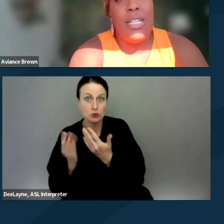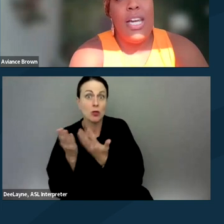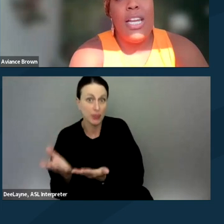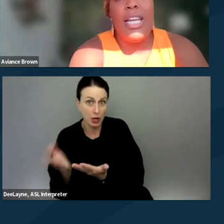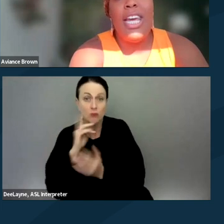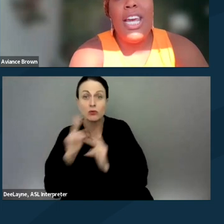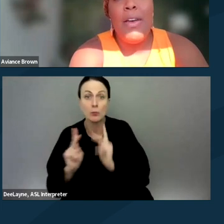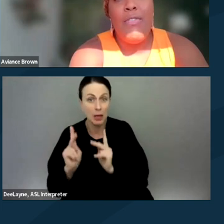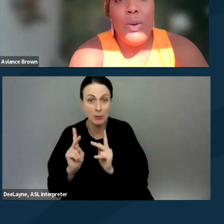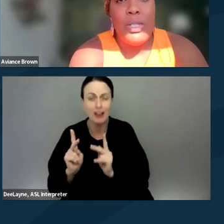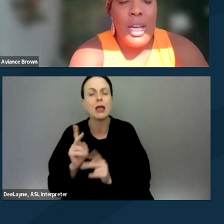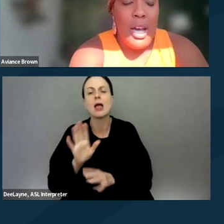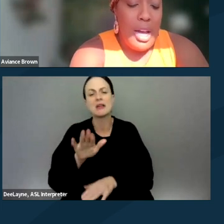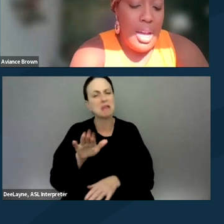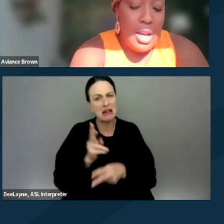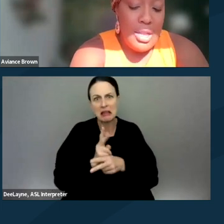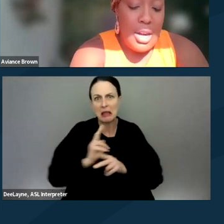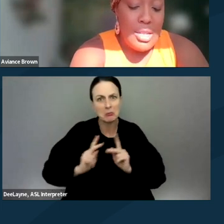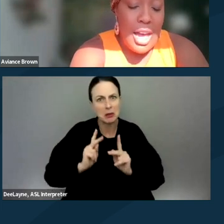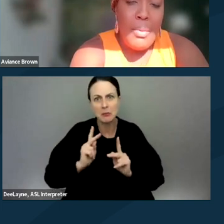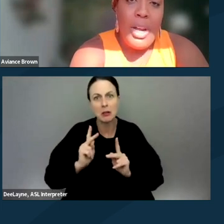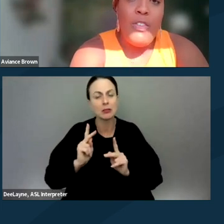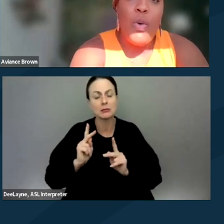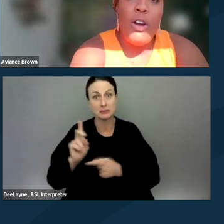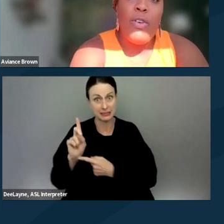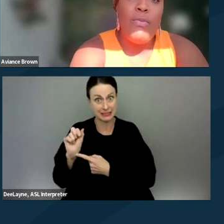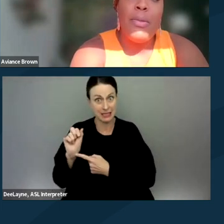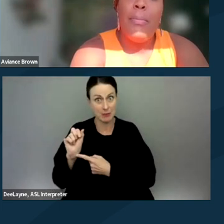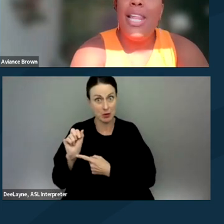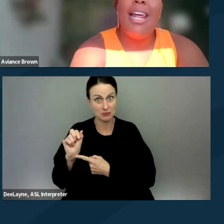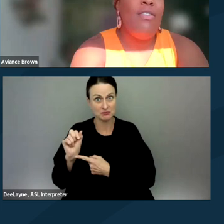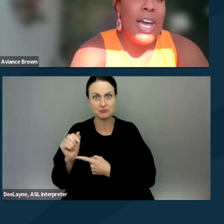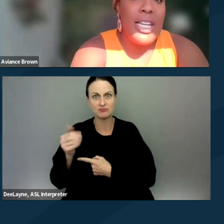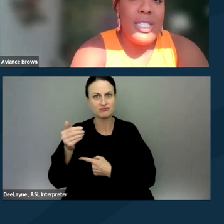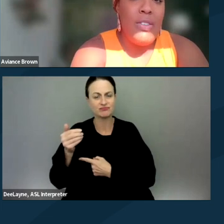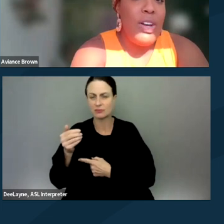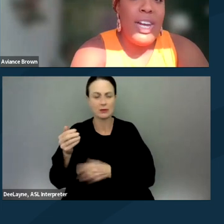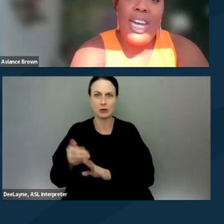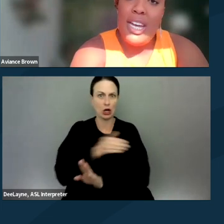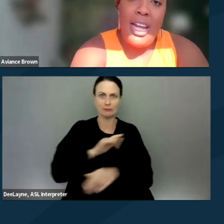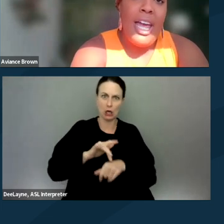And keeping folks that are disabled at the forefront from the planning phase to the very end